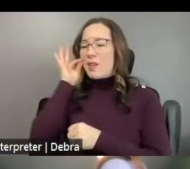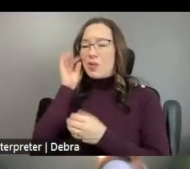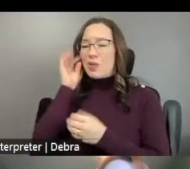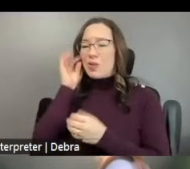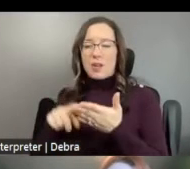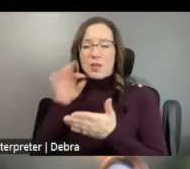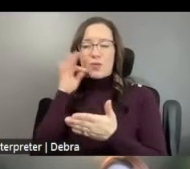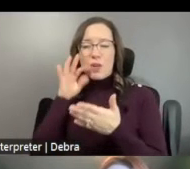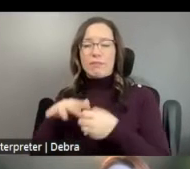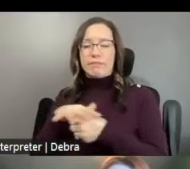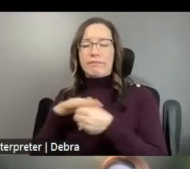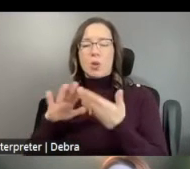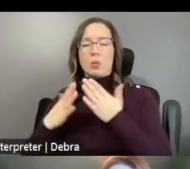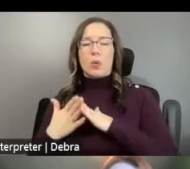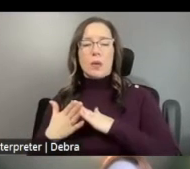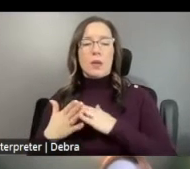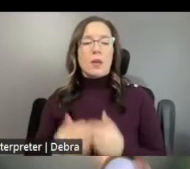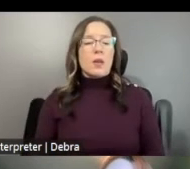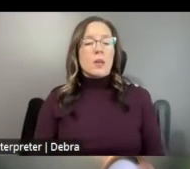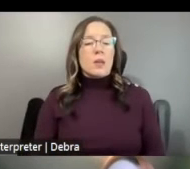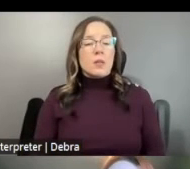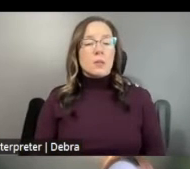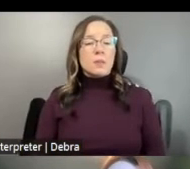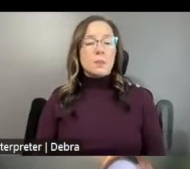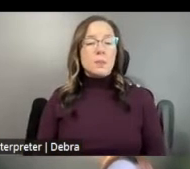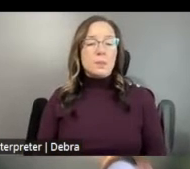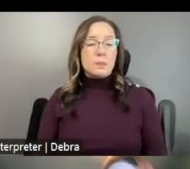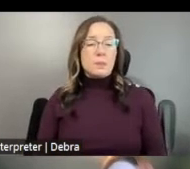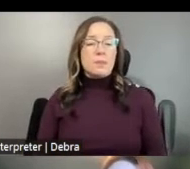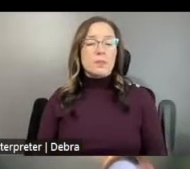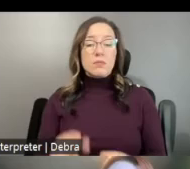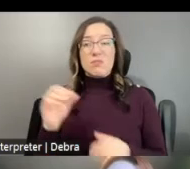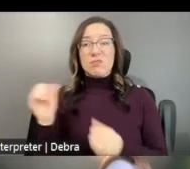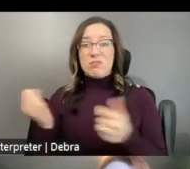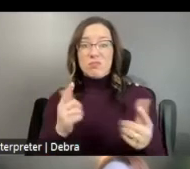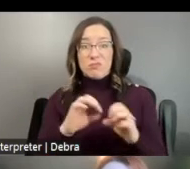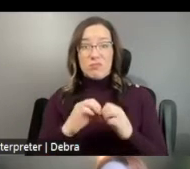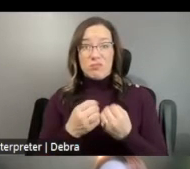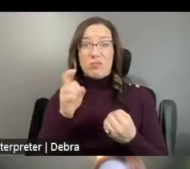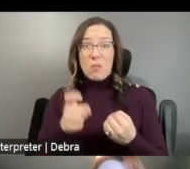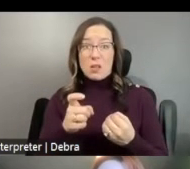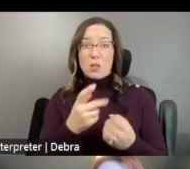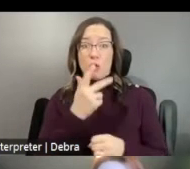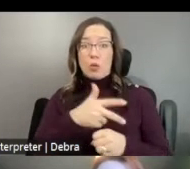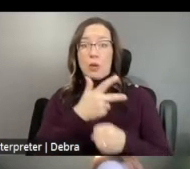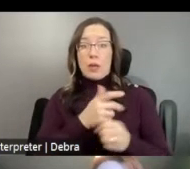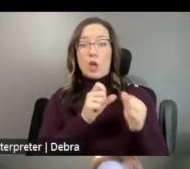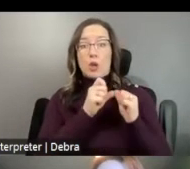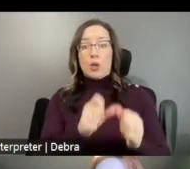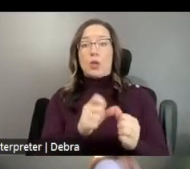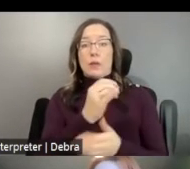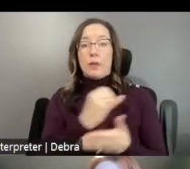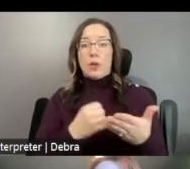TRIBAL COMMUNITY. AND ALL ORGANIZATIONS MUST HAVE COMPLETED THREE YEARS OF ARTS PROGRAMMING PRIOR TO